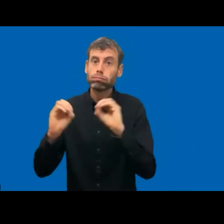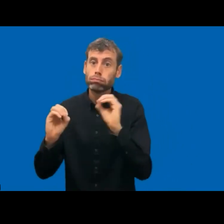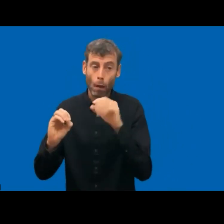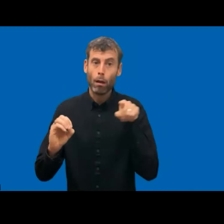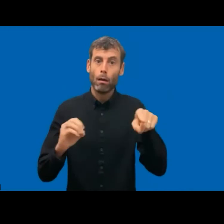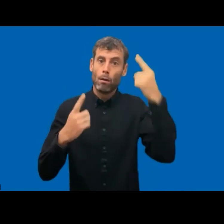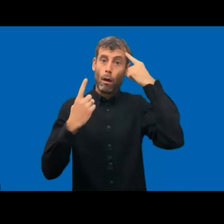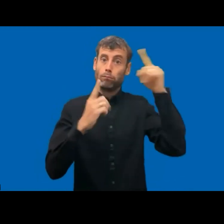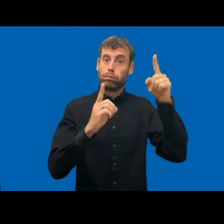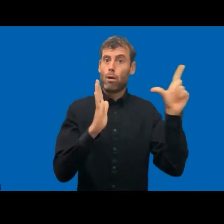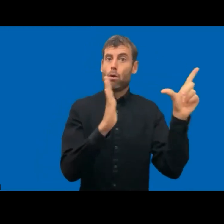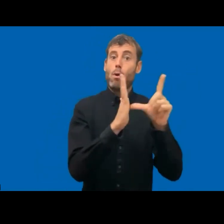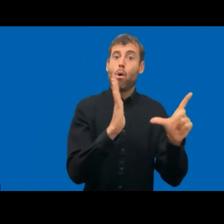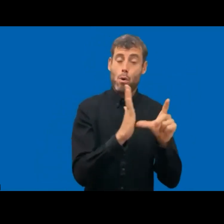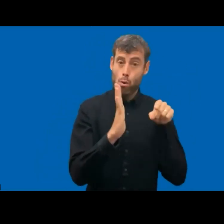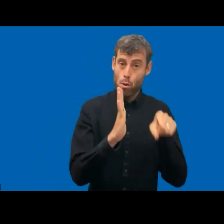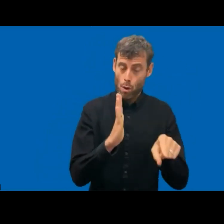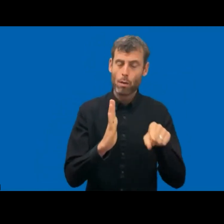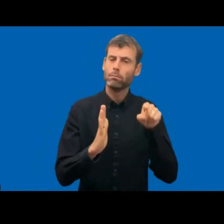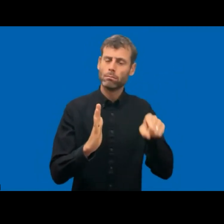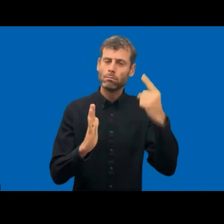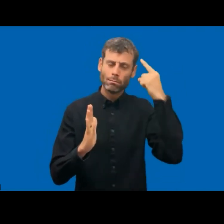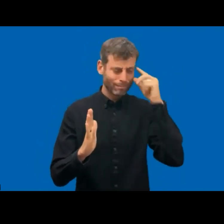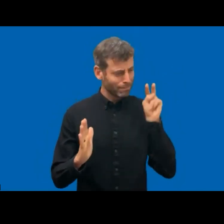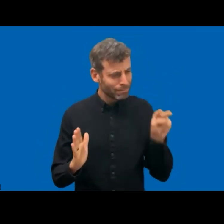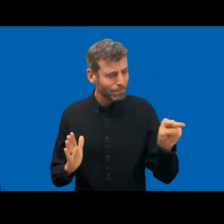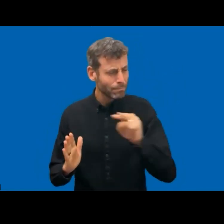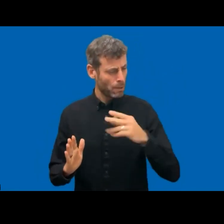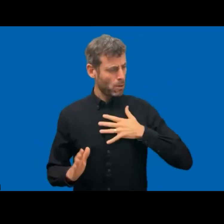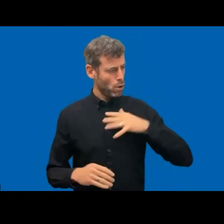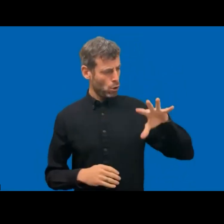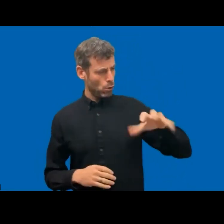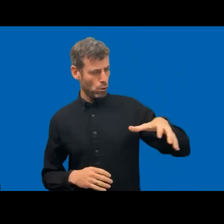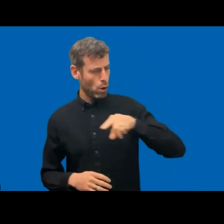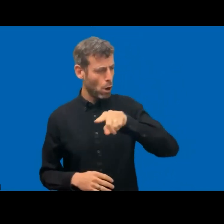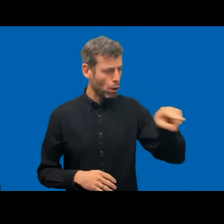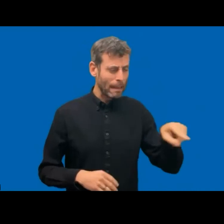to invest more on accessibility. And we believe that the hiring of accessibility